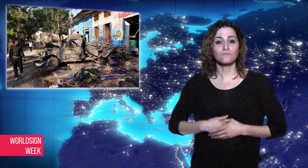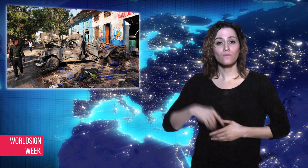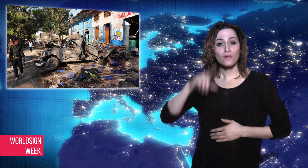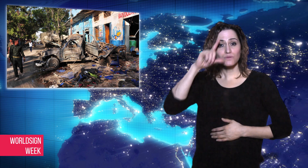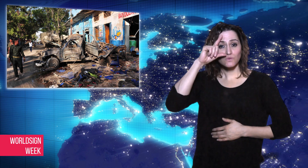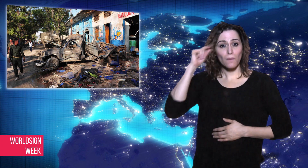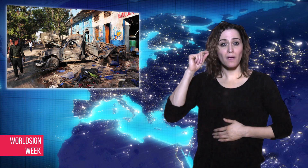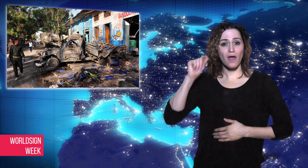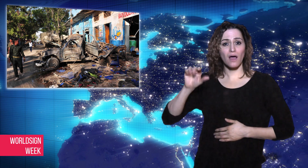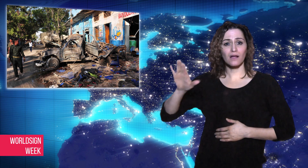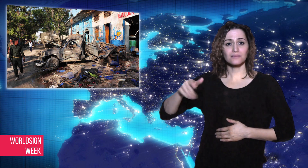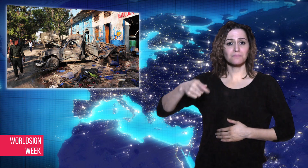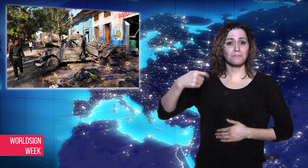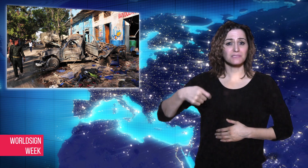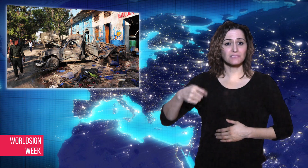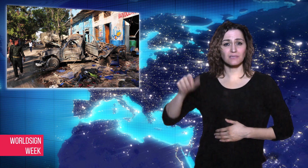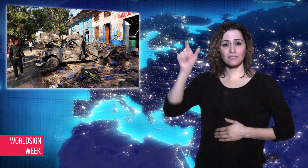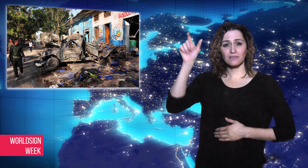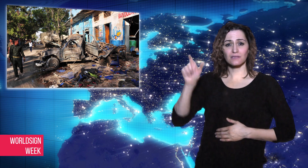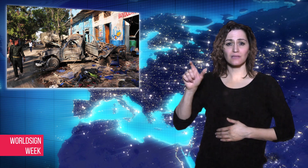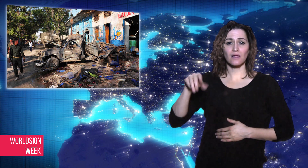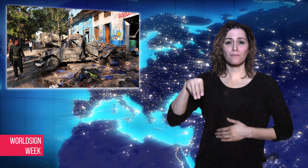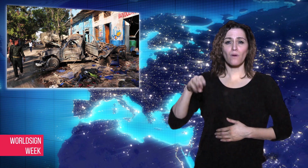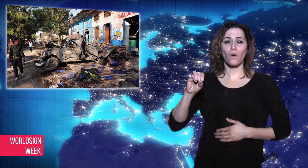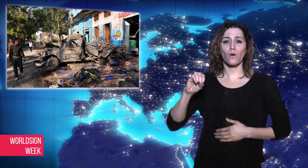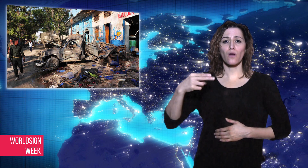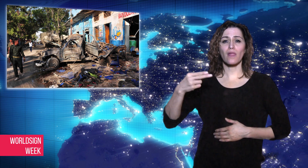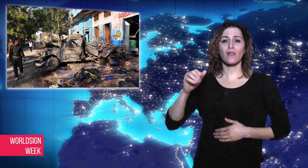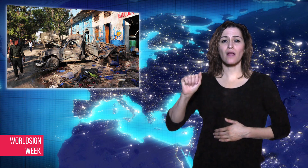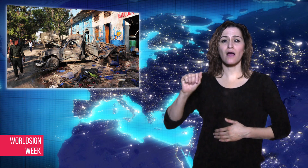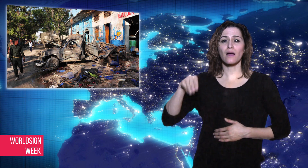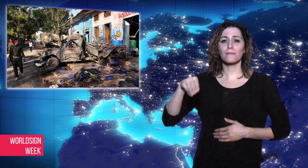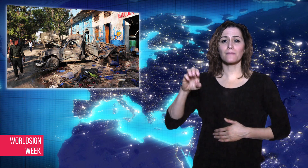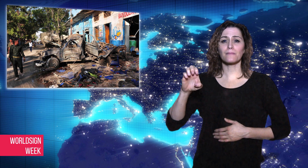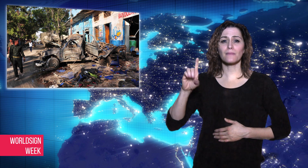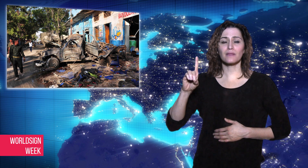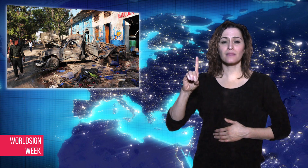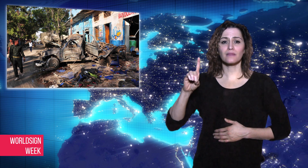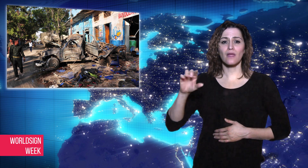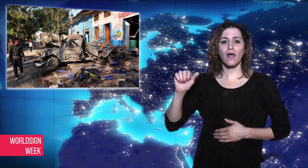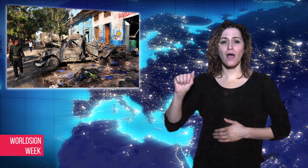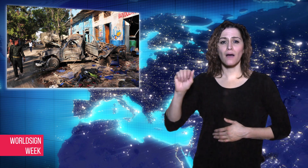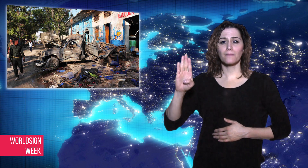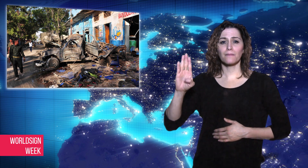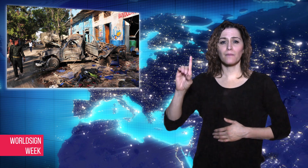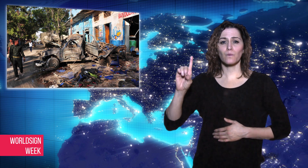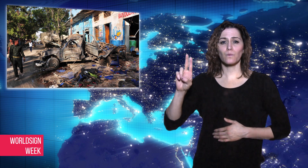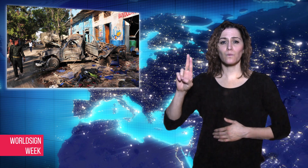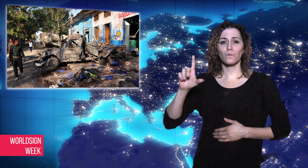Mohamed Abdullahi Mohamed, said the